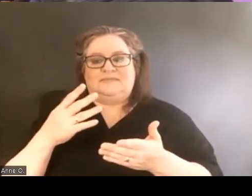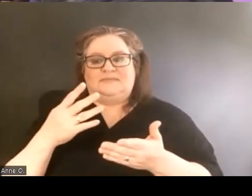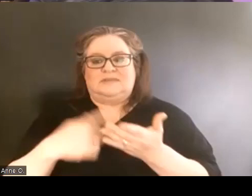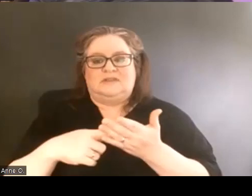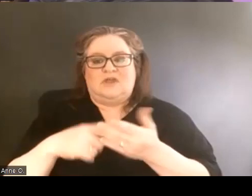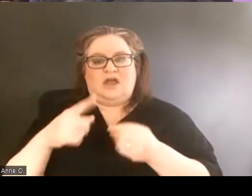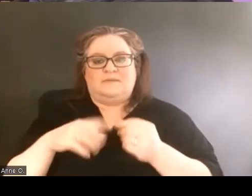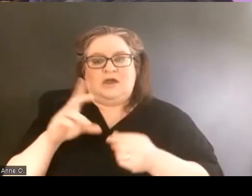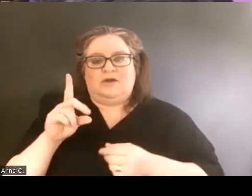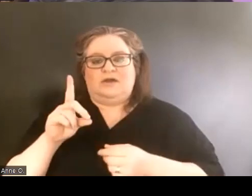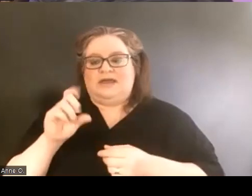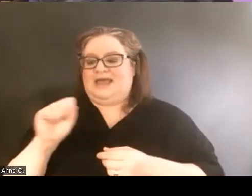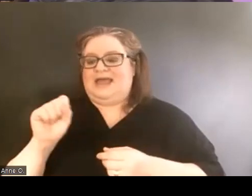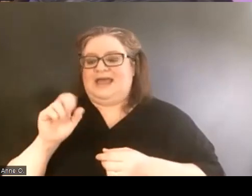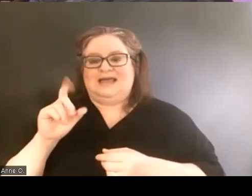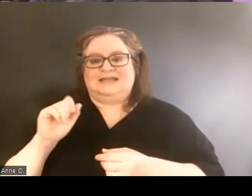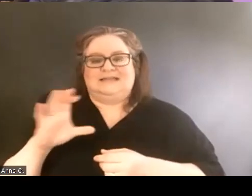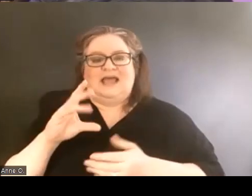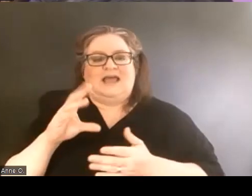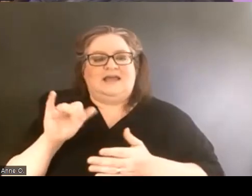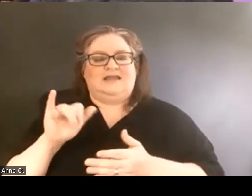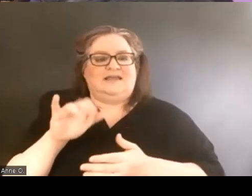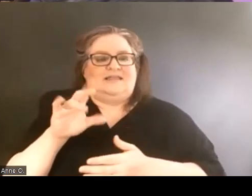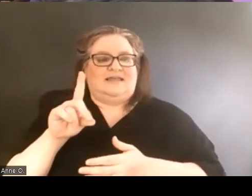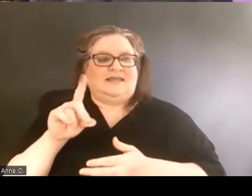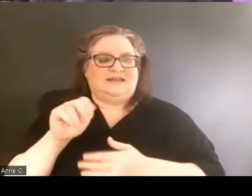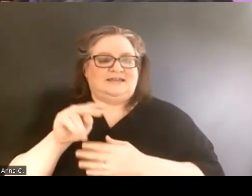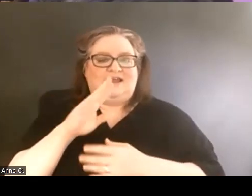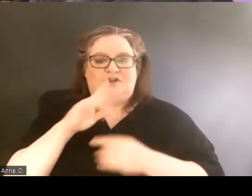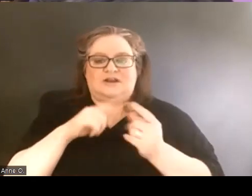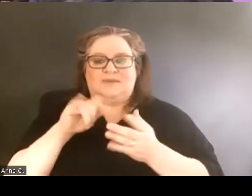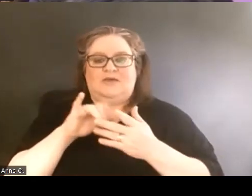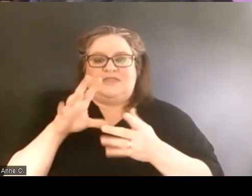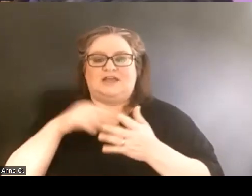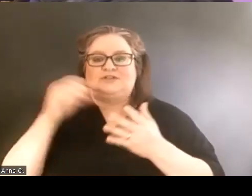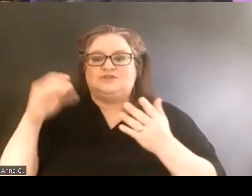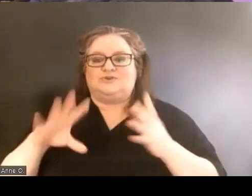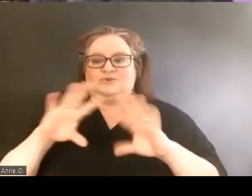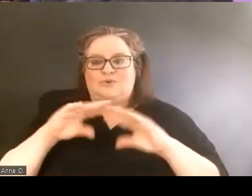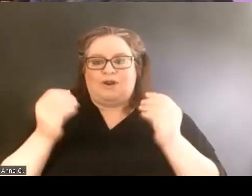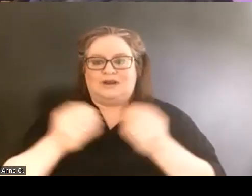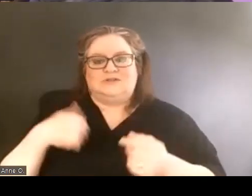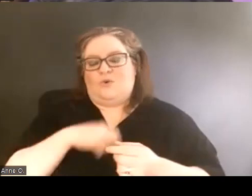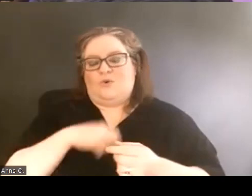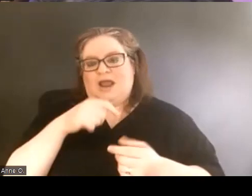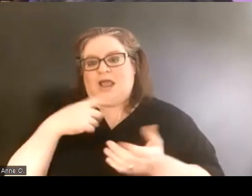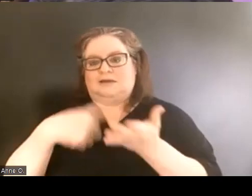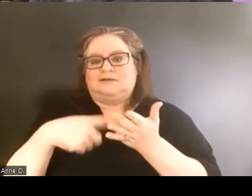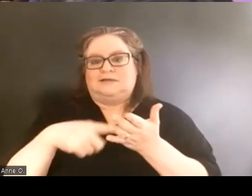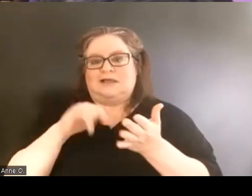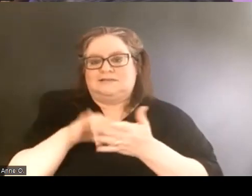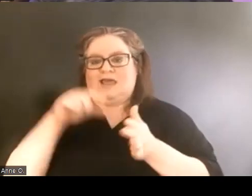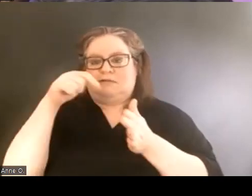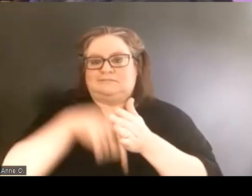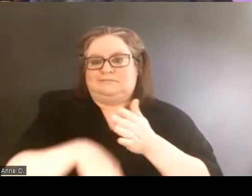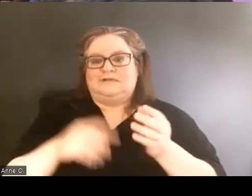which Dan already talked about, that student organization. So we're not going to discuss that further for the sake of time.